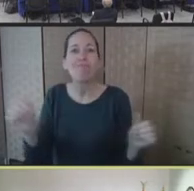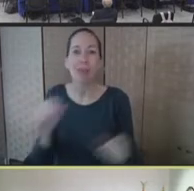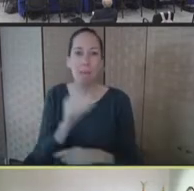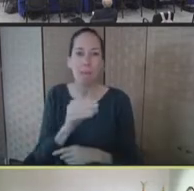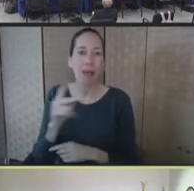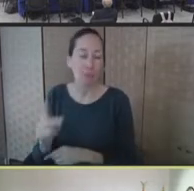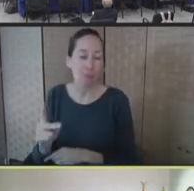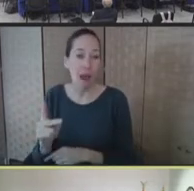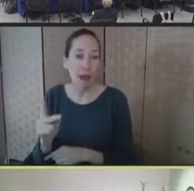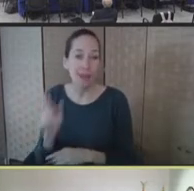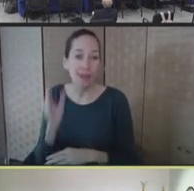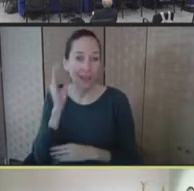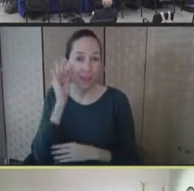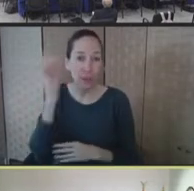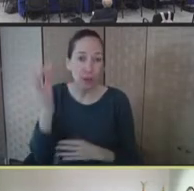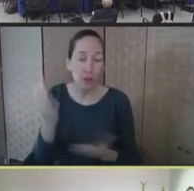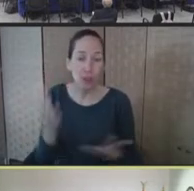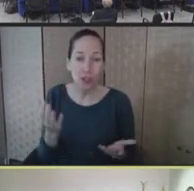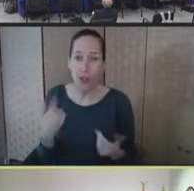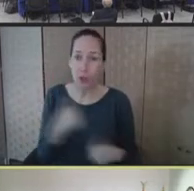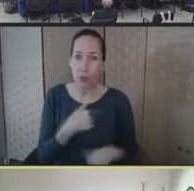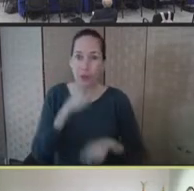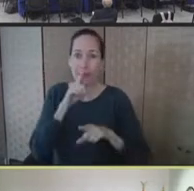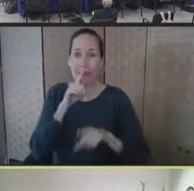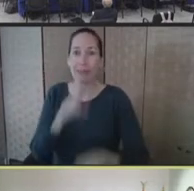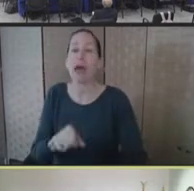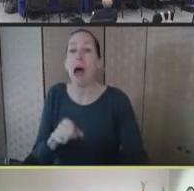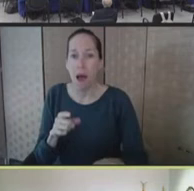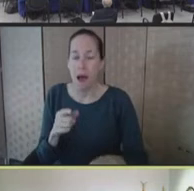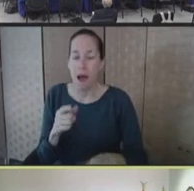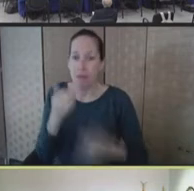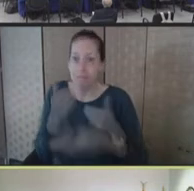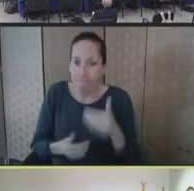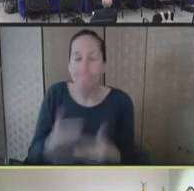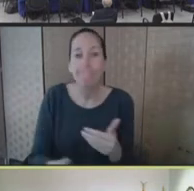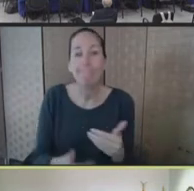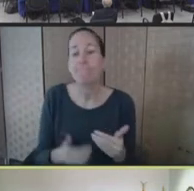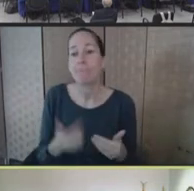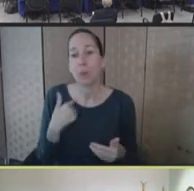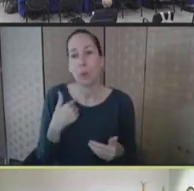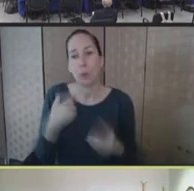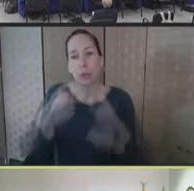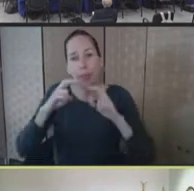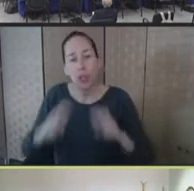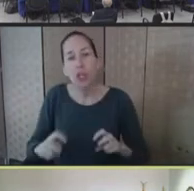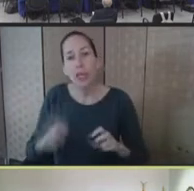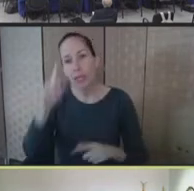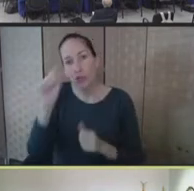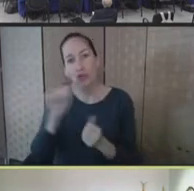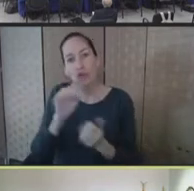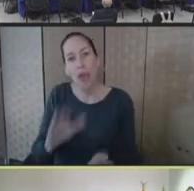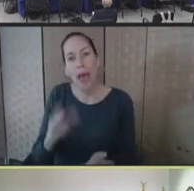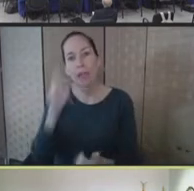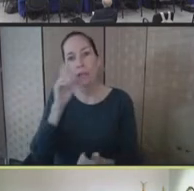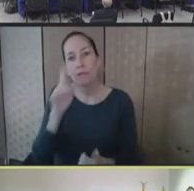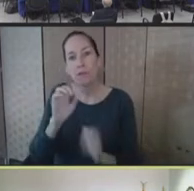We're beginning to at least look at some of the strategies for long term storage of vaccine